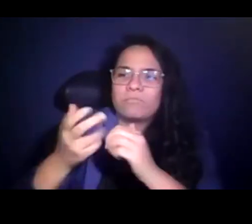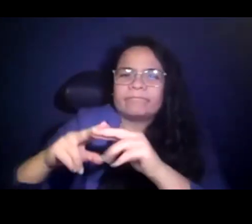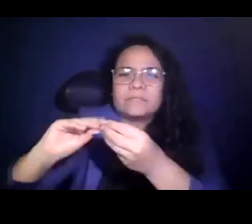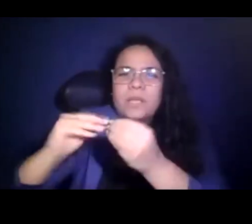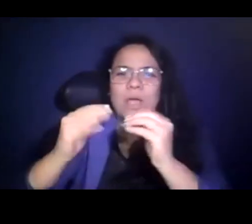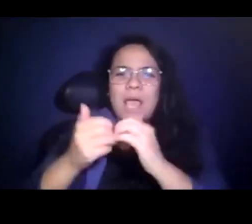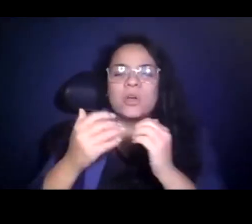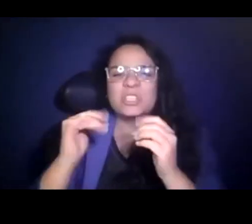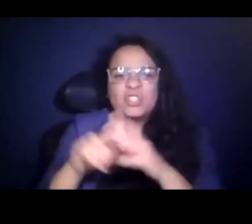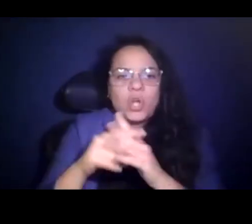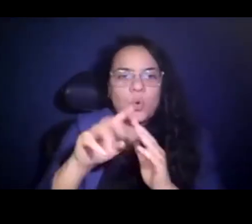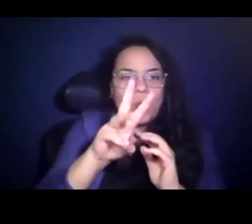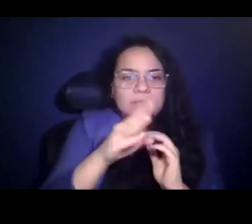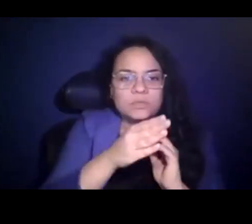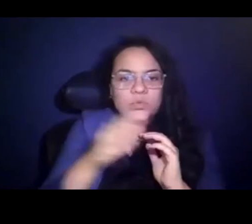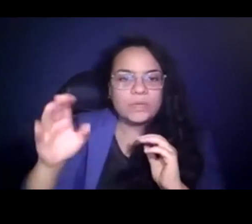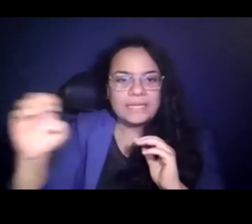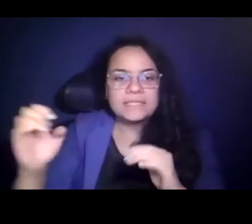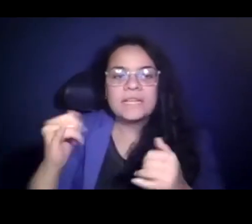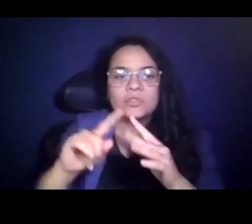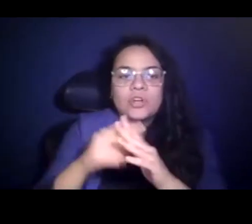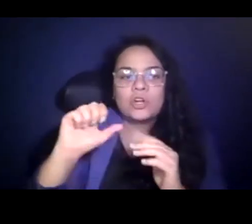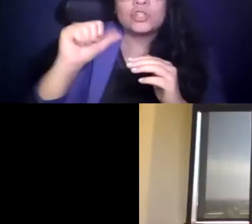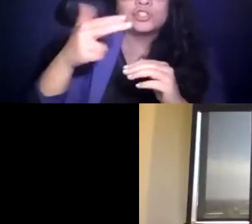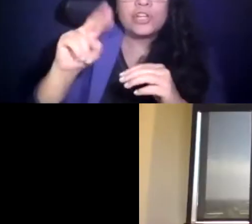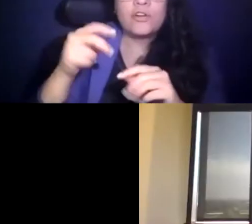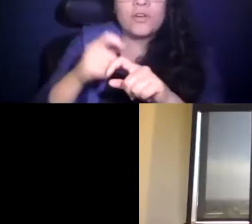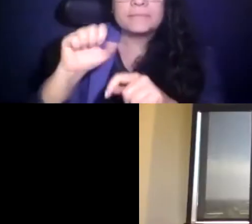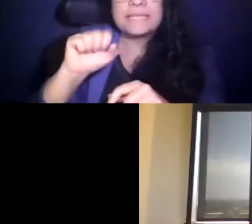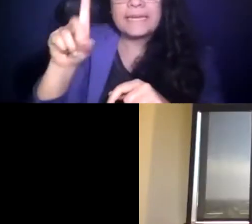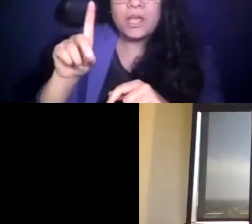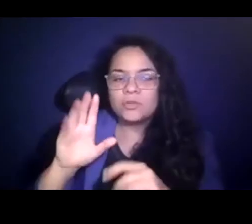15:19:30 We'll start out with Sharon from San Diego. 15:19:31 Sharon? 15:19:32 >> Sure. 15:19:33 Thanks.